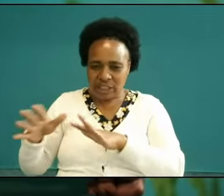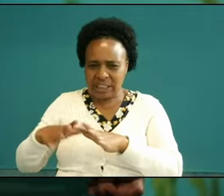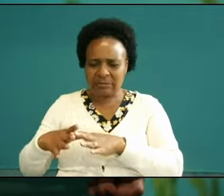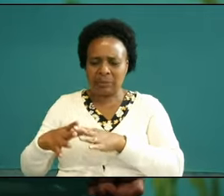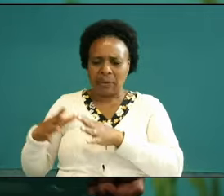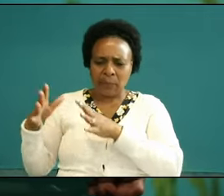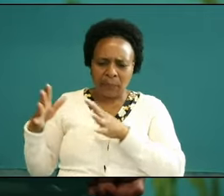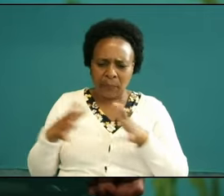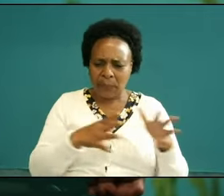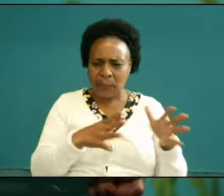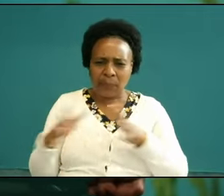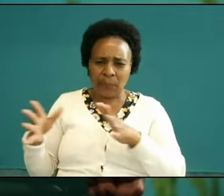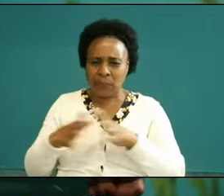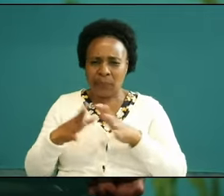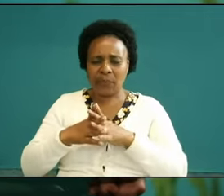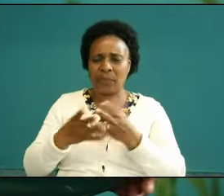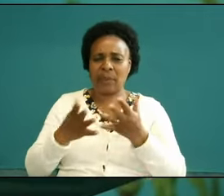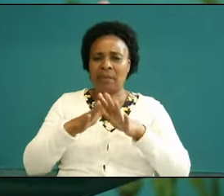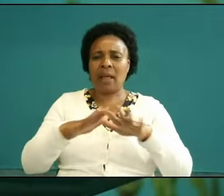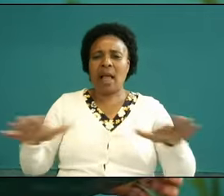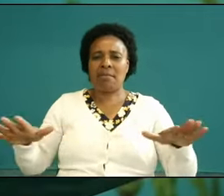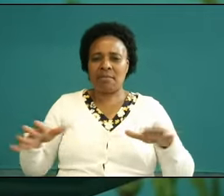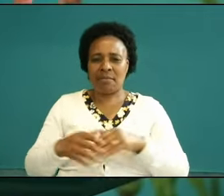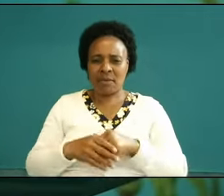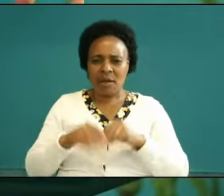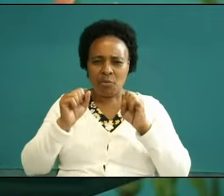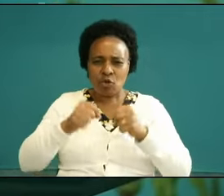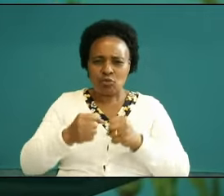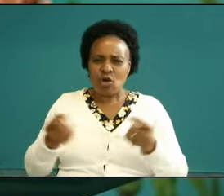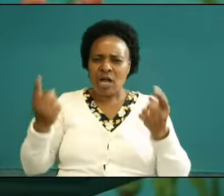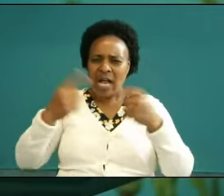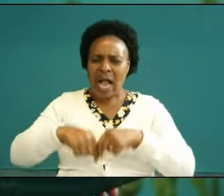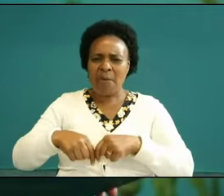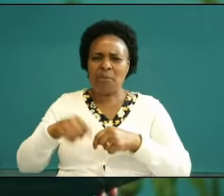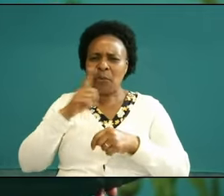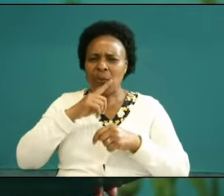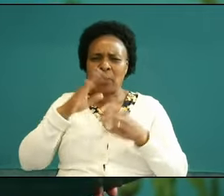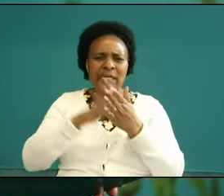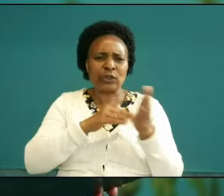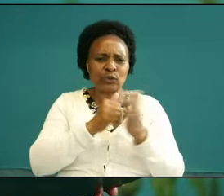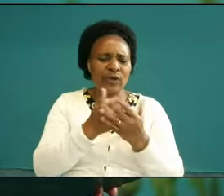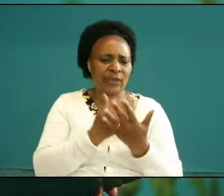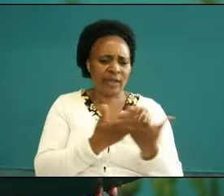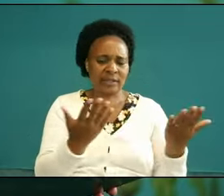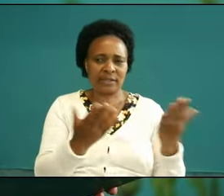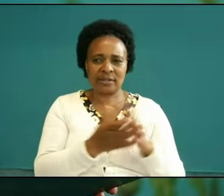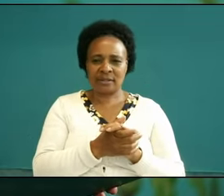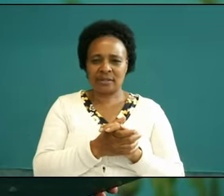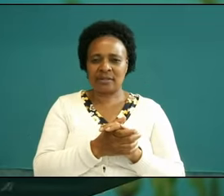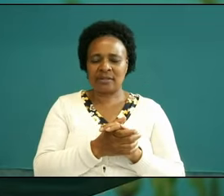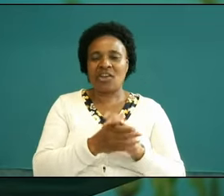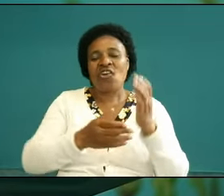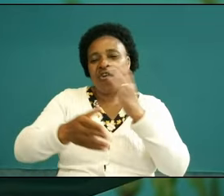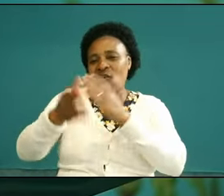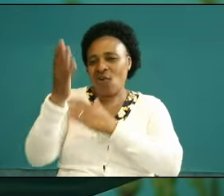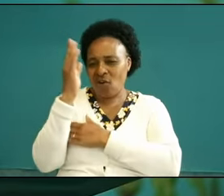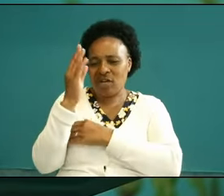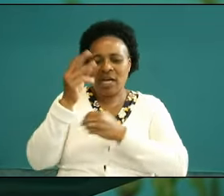that fade away be controlled by the powers and ages of Heaven God has a way of speaking to the